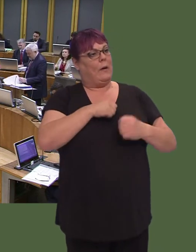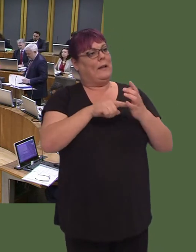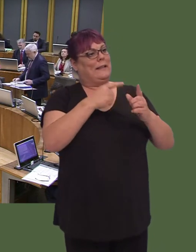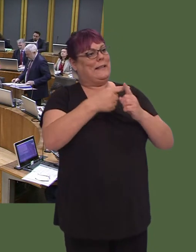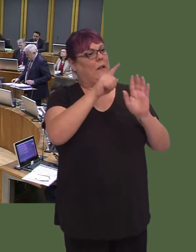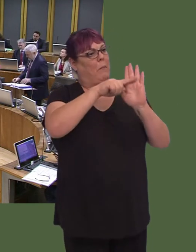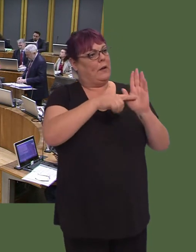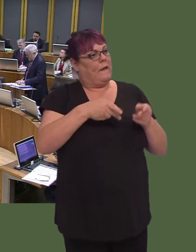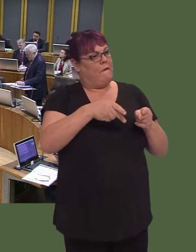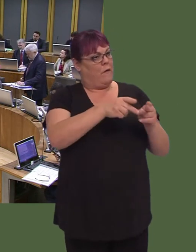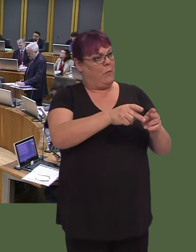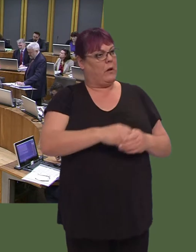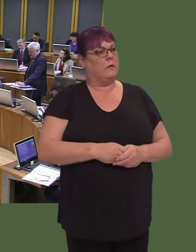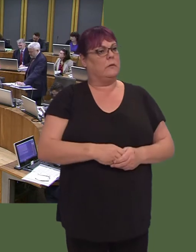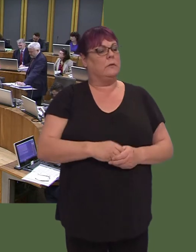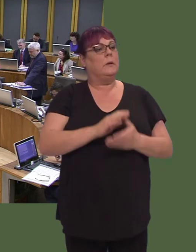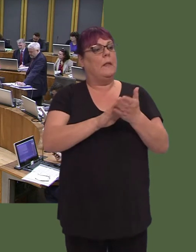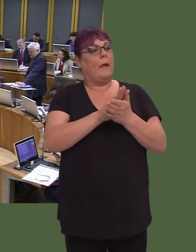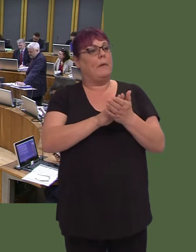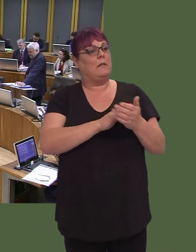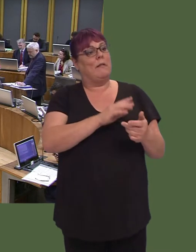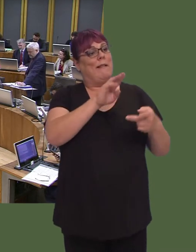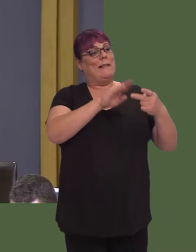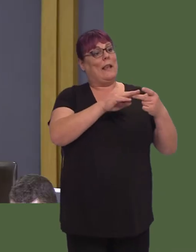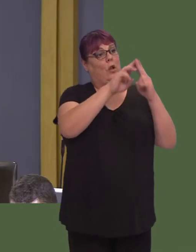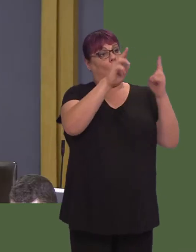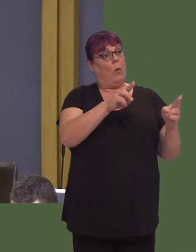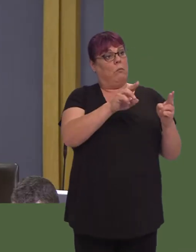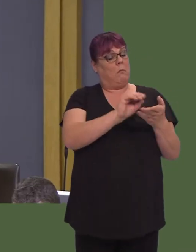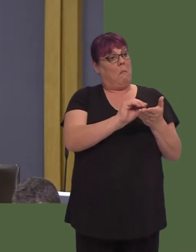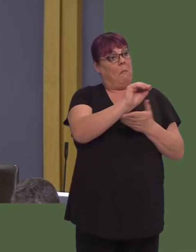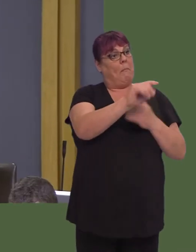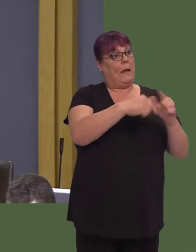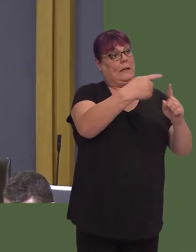Si‚n Gwenllian AM: Rydw iín siwr eich bod chiín cytuno bod y ffaith bod £5 miliwn